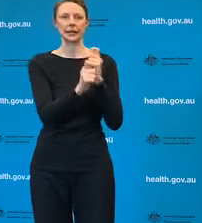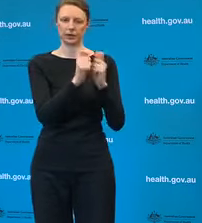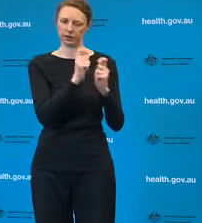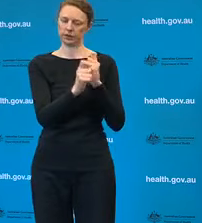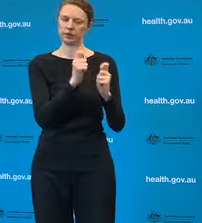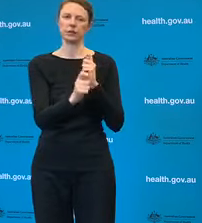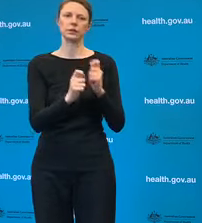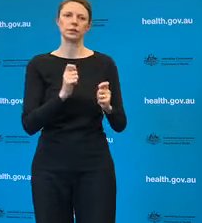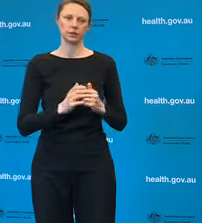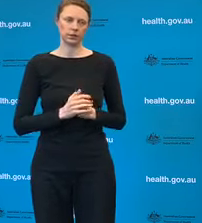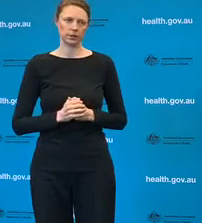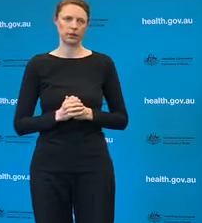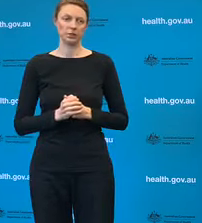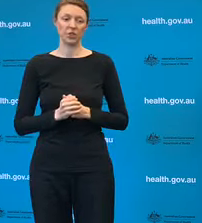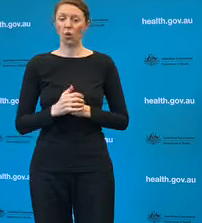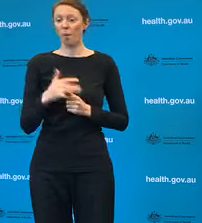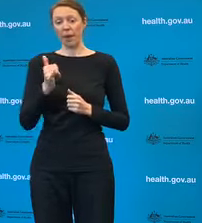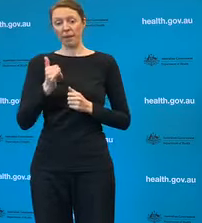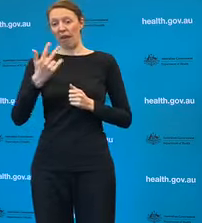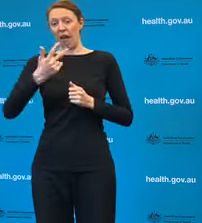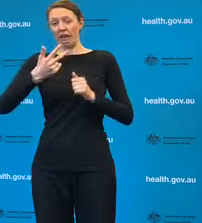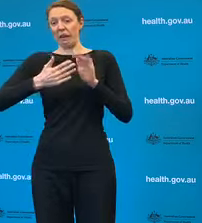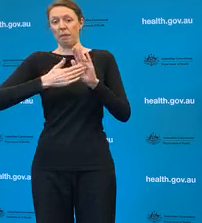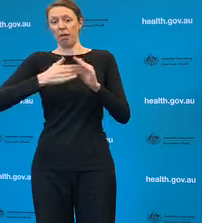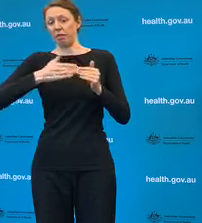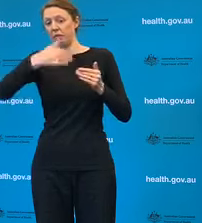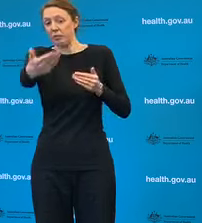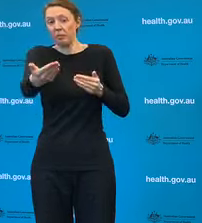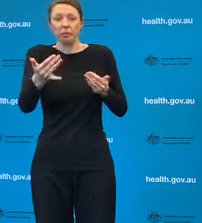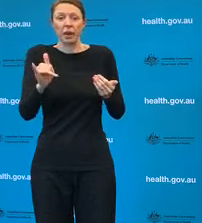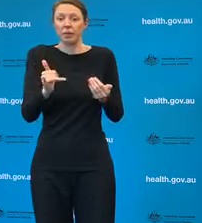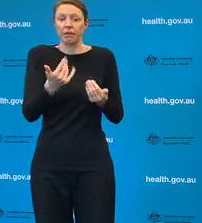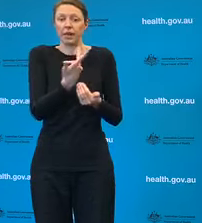months away. Equally we may see the vaccine sooner.